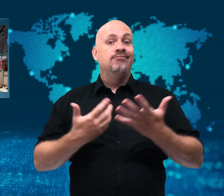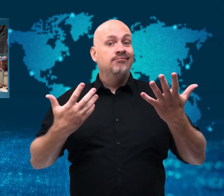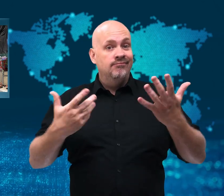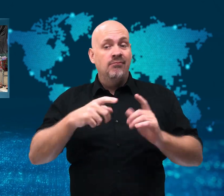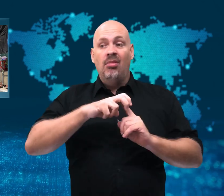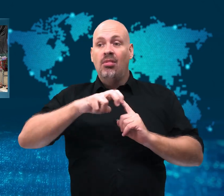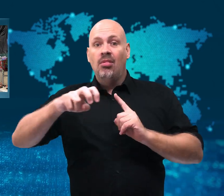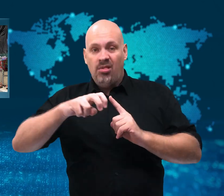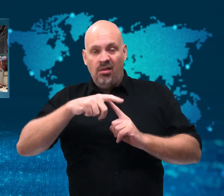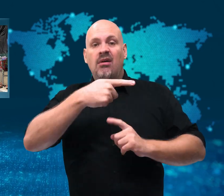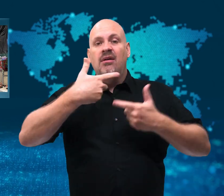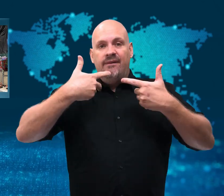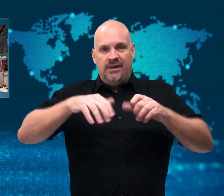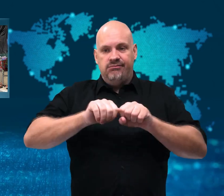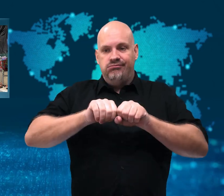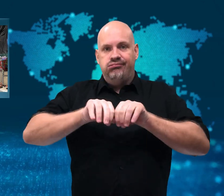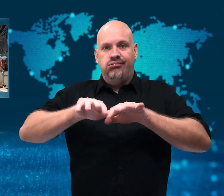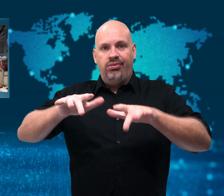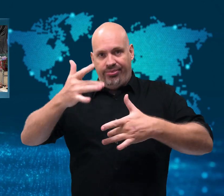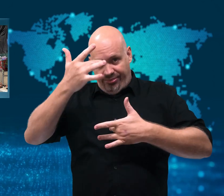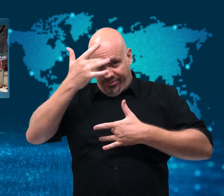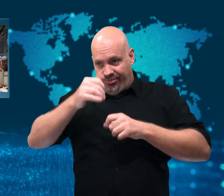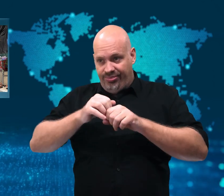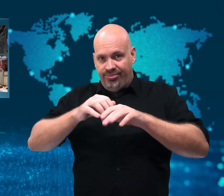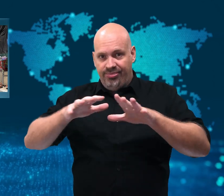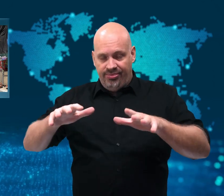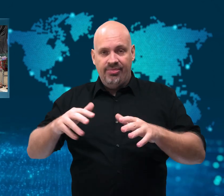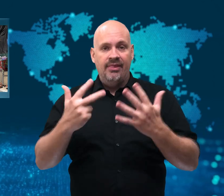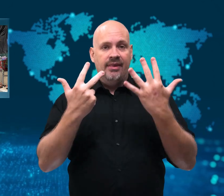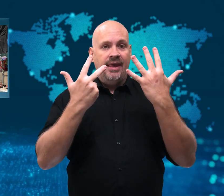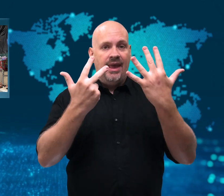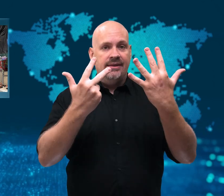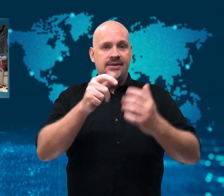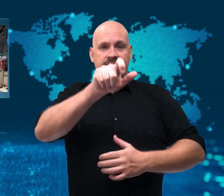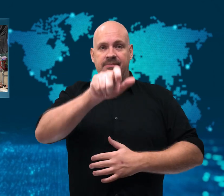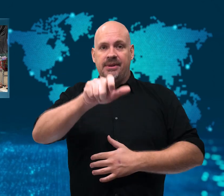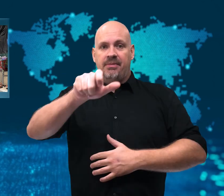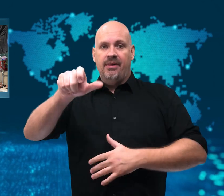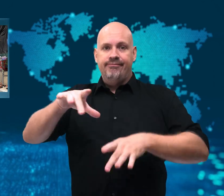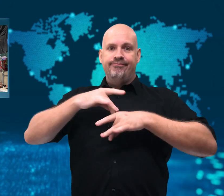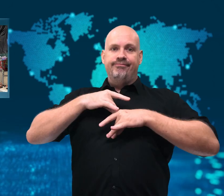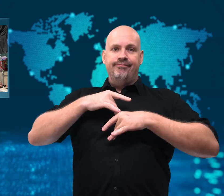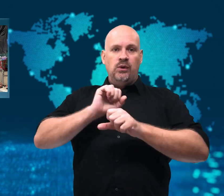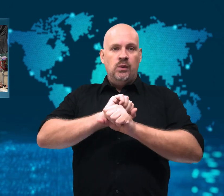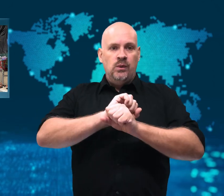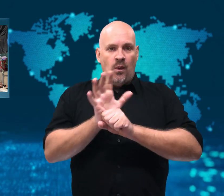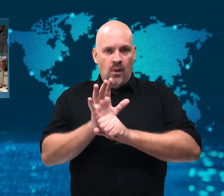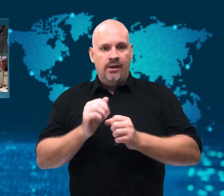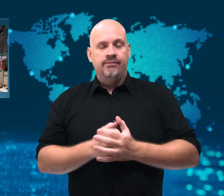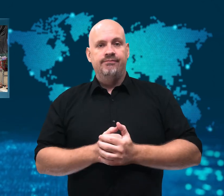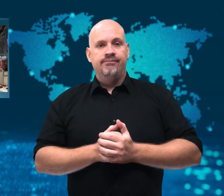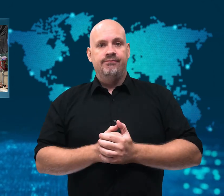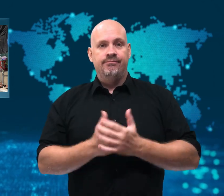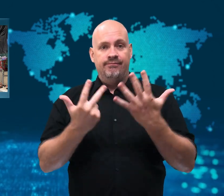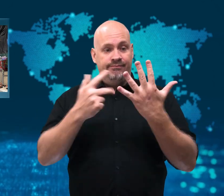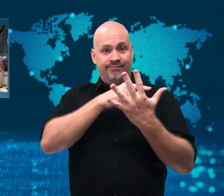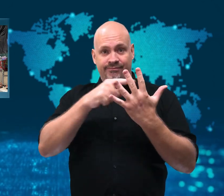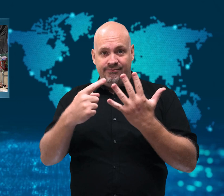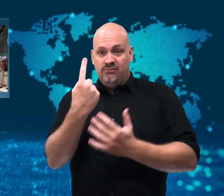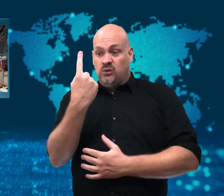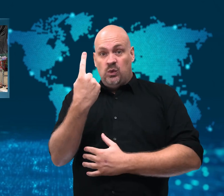One of those people suffered side effects from COVID-19 for a month